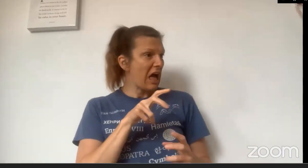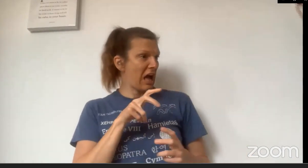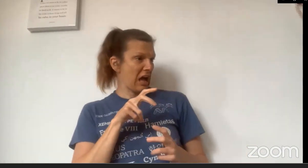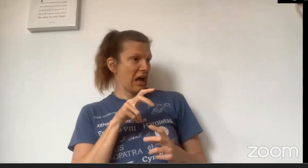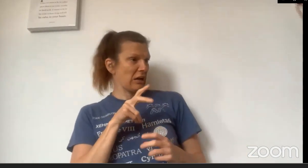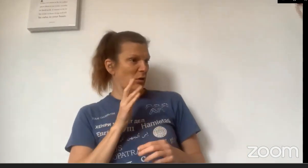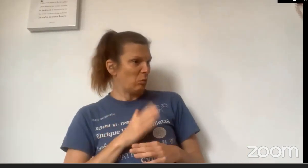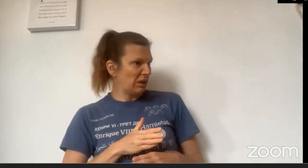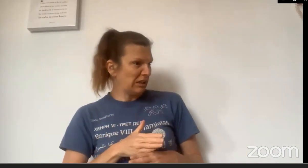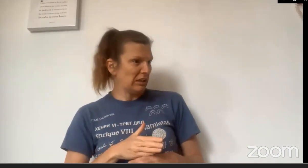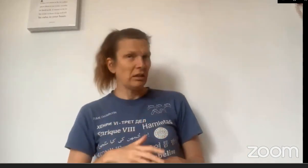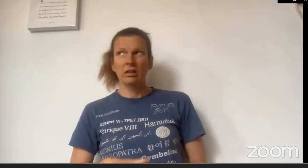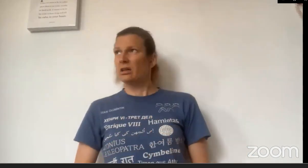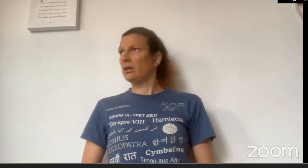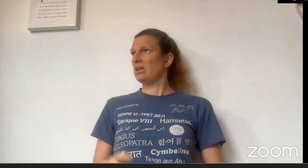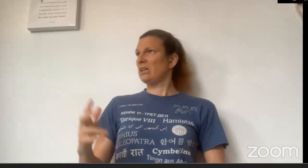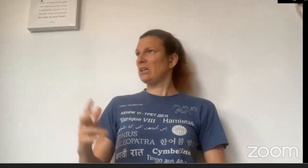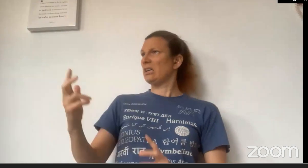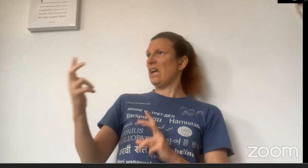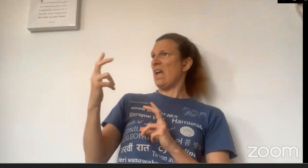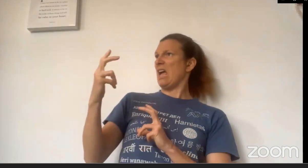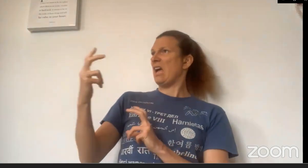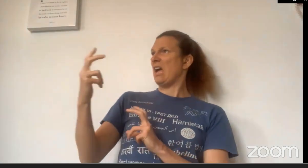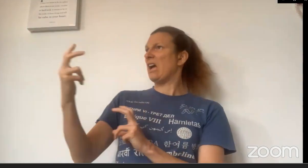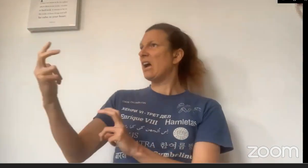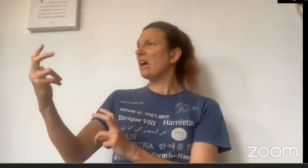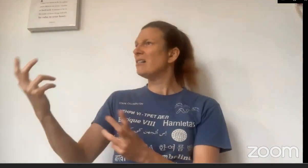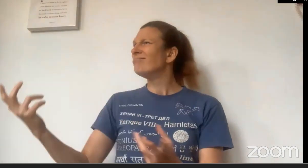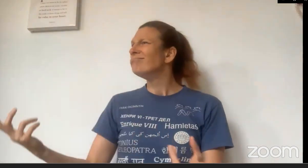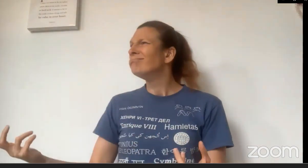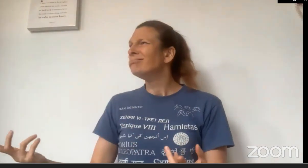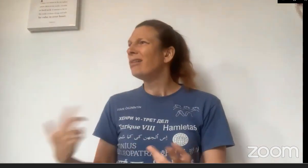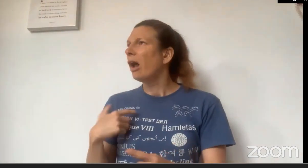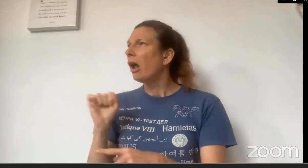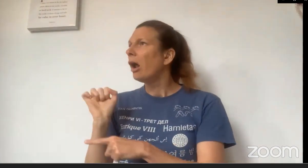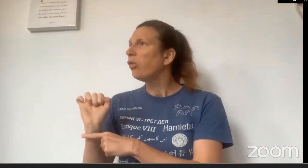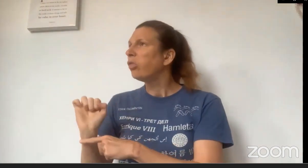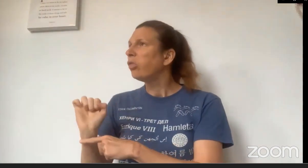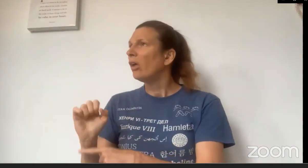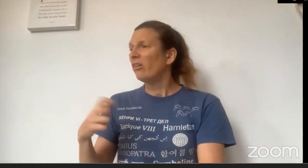Red Riding Hood. "Erm..."